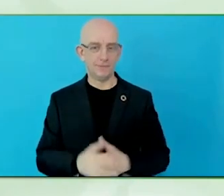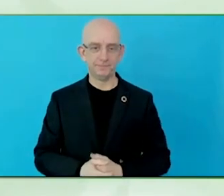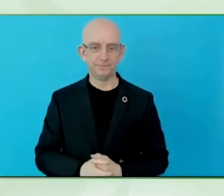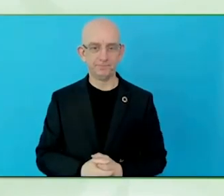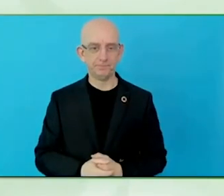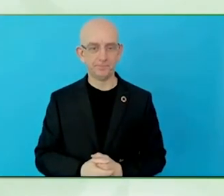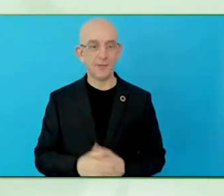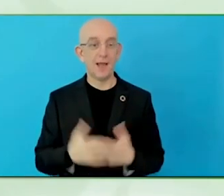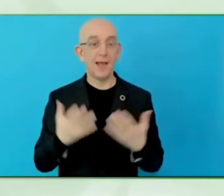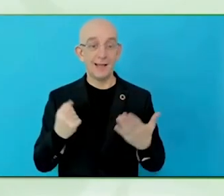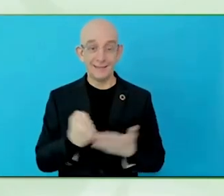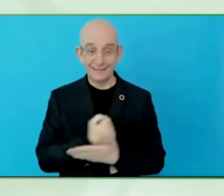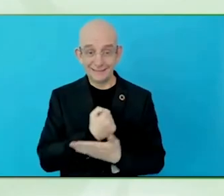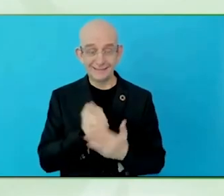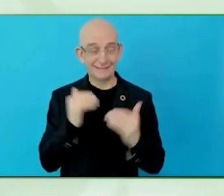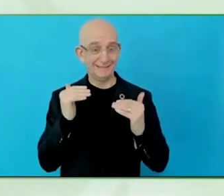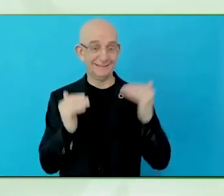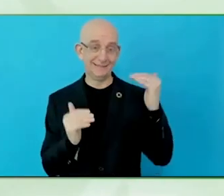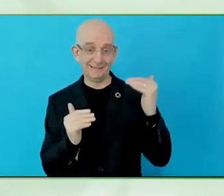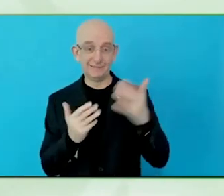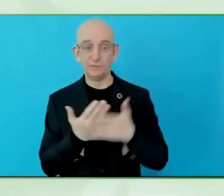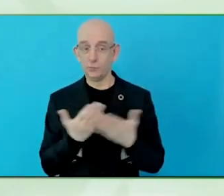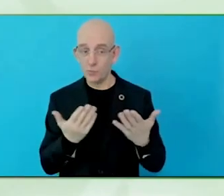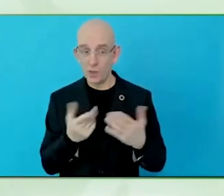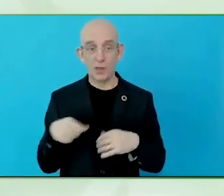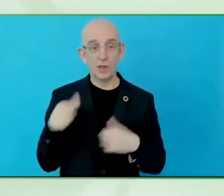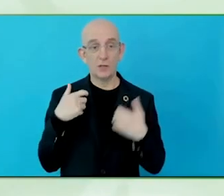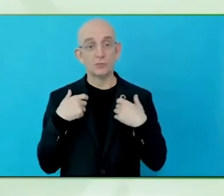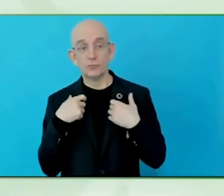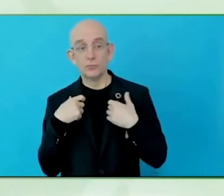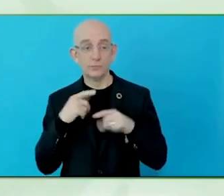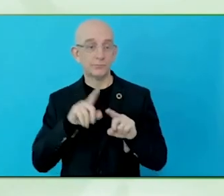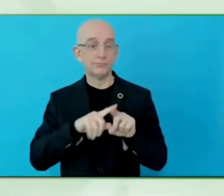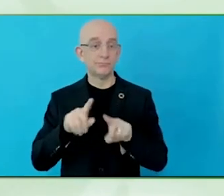integrating people with disabilities as a target group is a